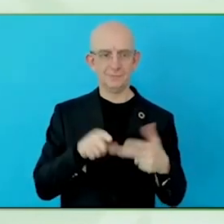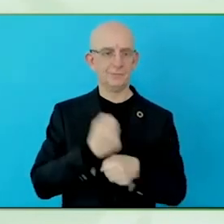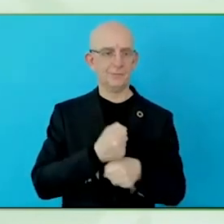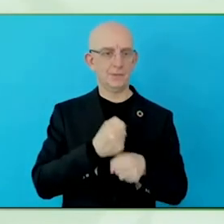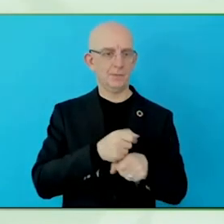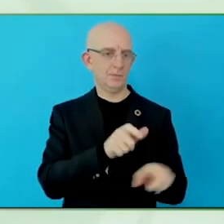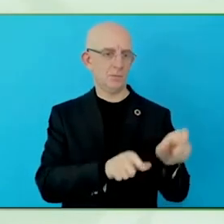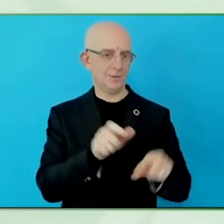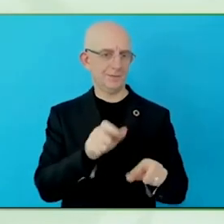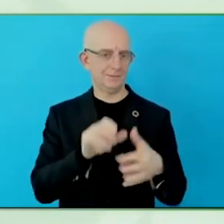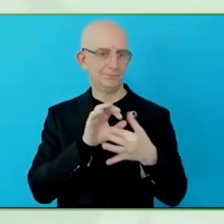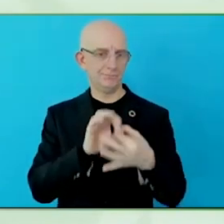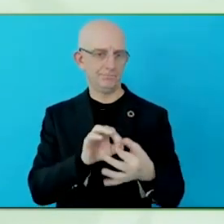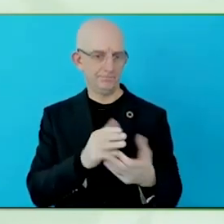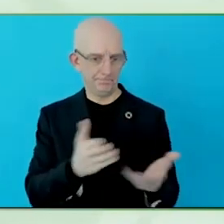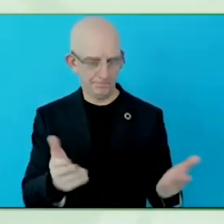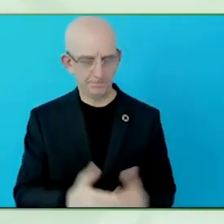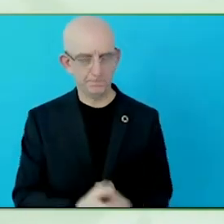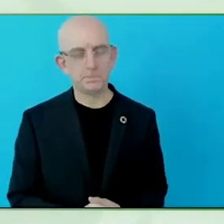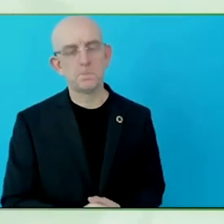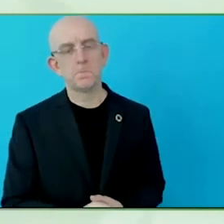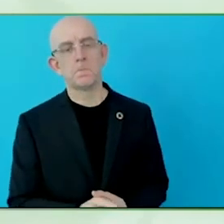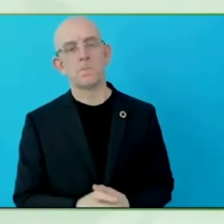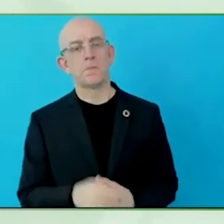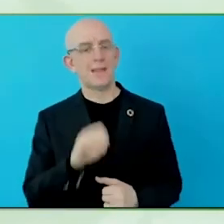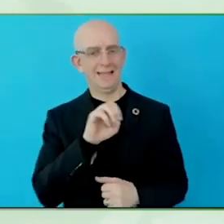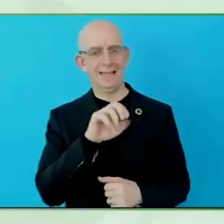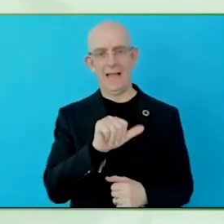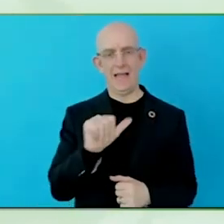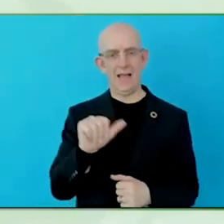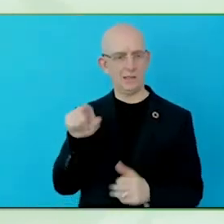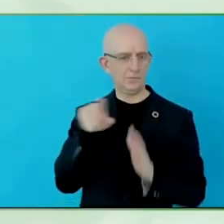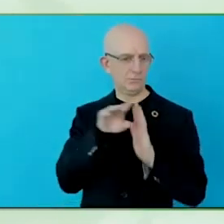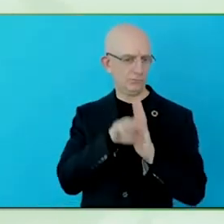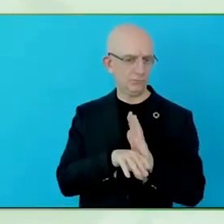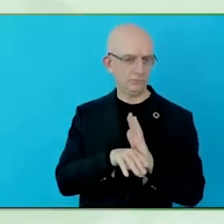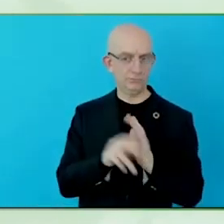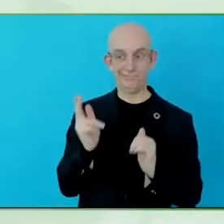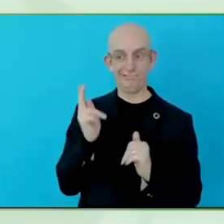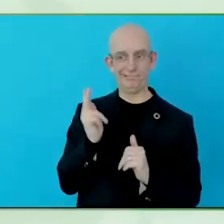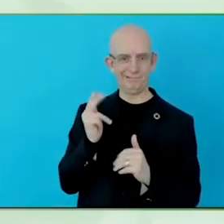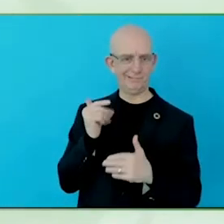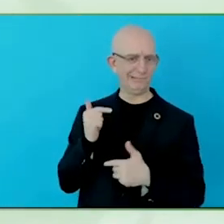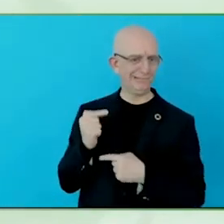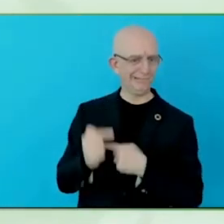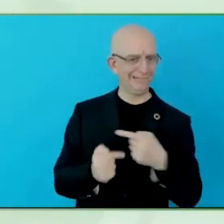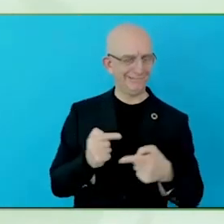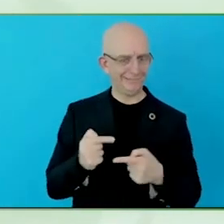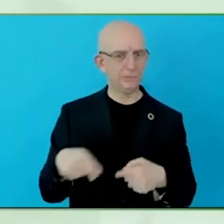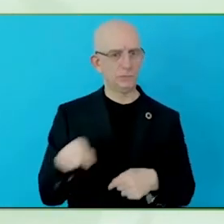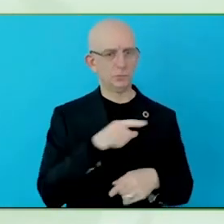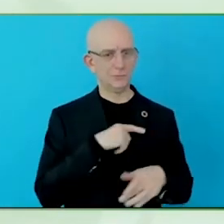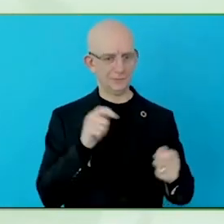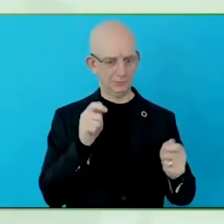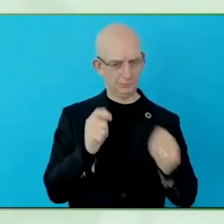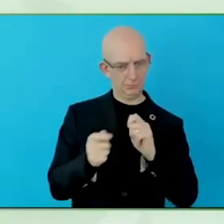ATM, we've got the accessible card, in Australia, we have phone banking, so we have all kinds of good things going on.